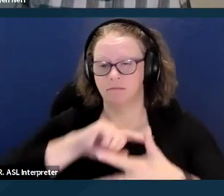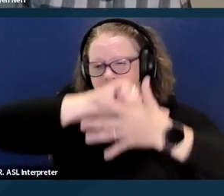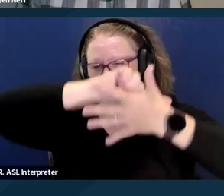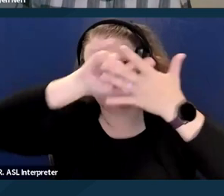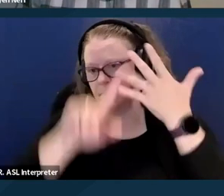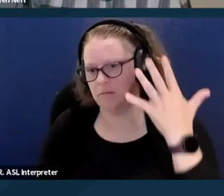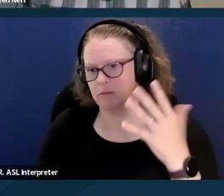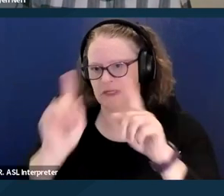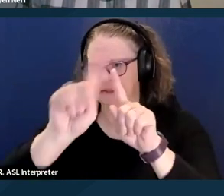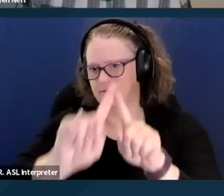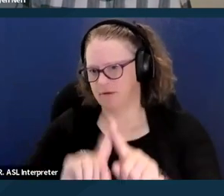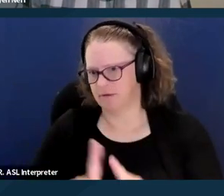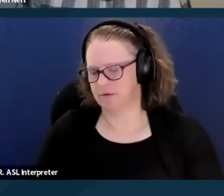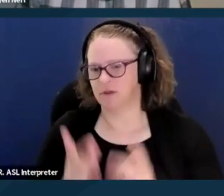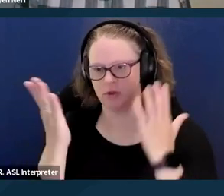to help people who are senior citizens.